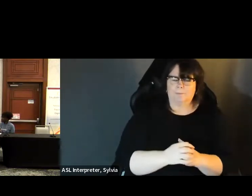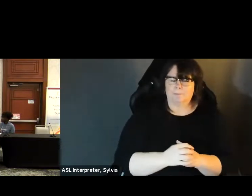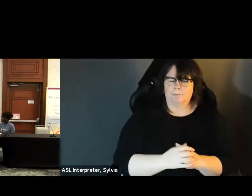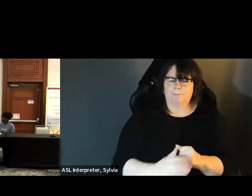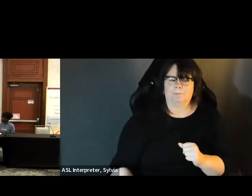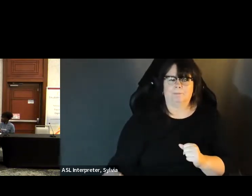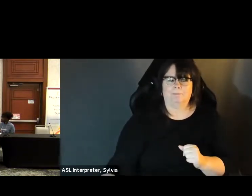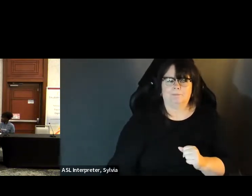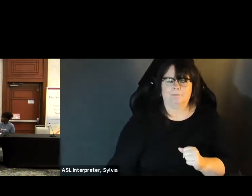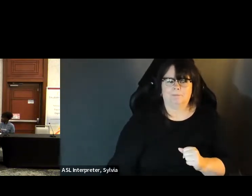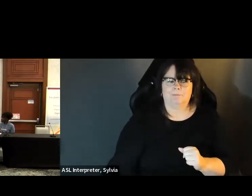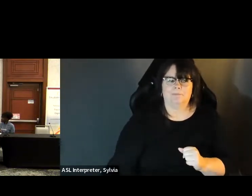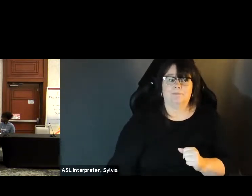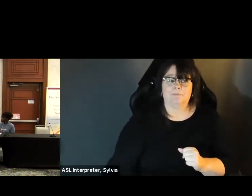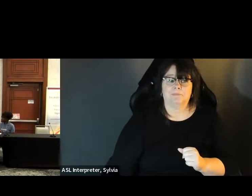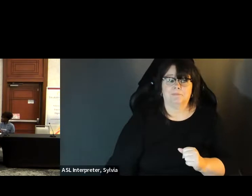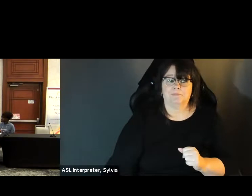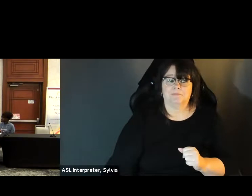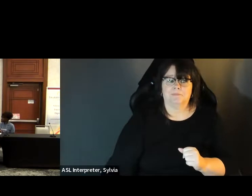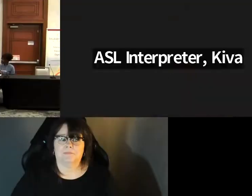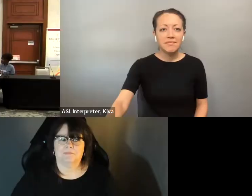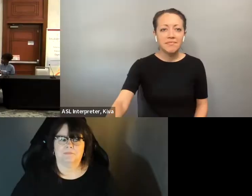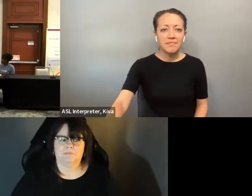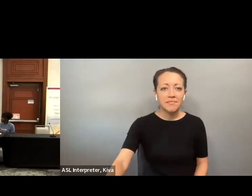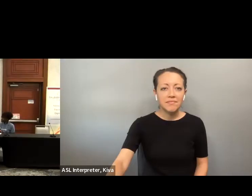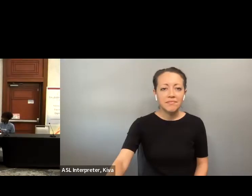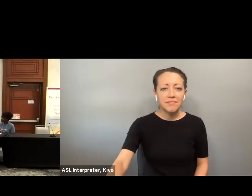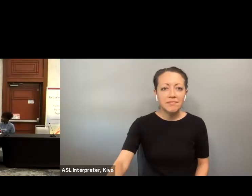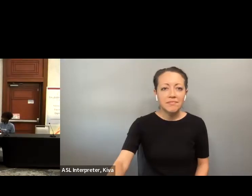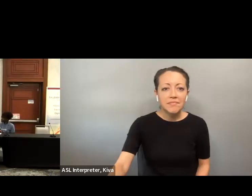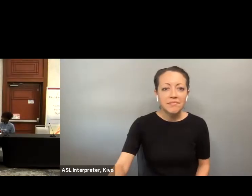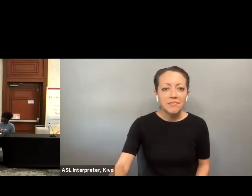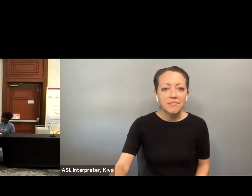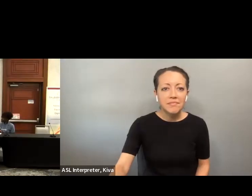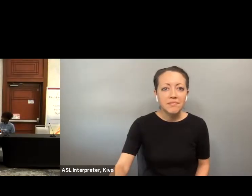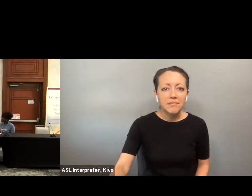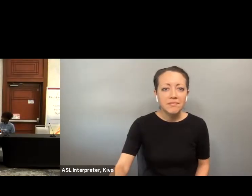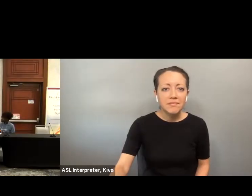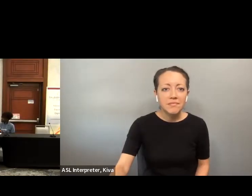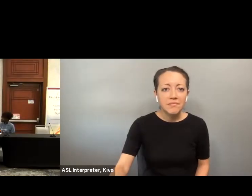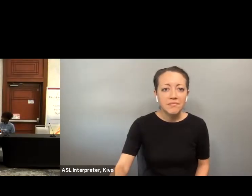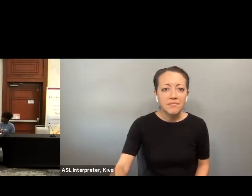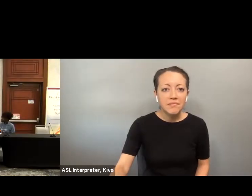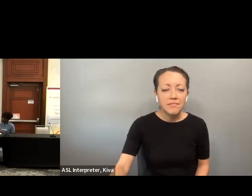This is Alex Moscow, and I really wanted to to build on this. those that are print impaired.